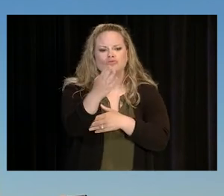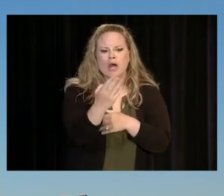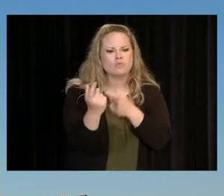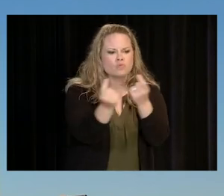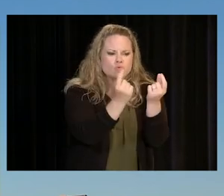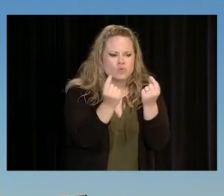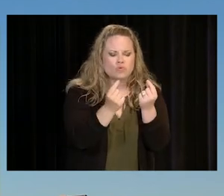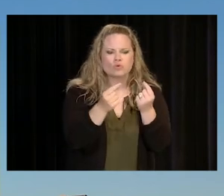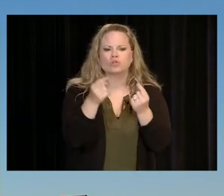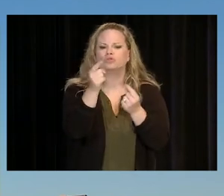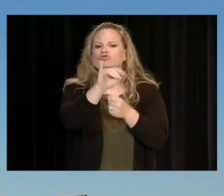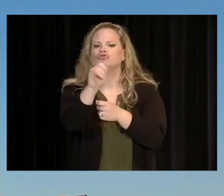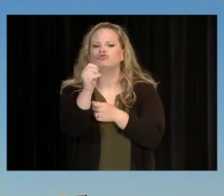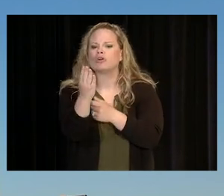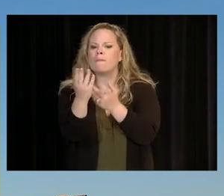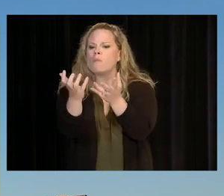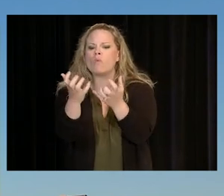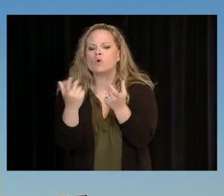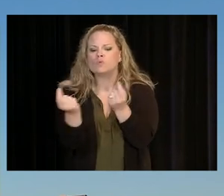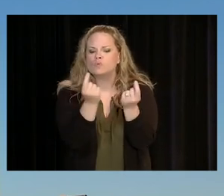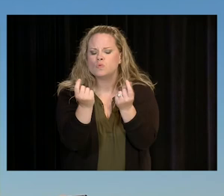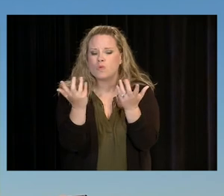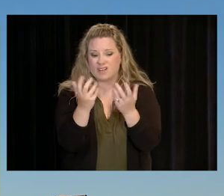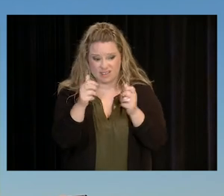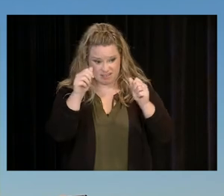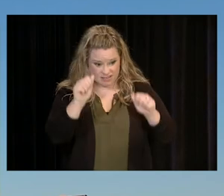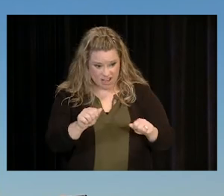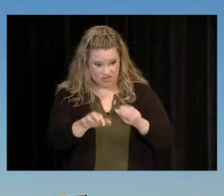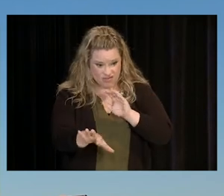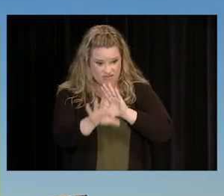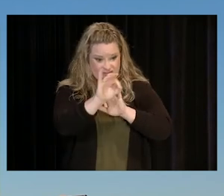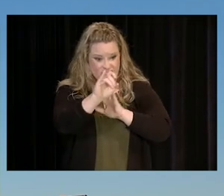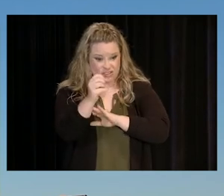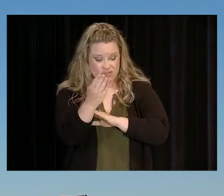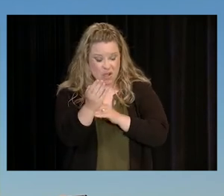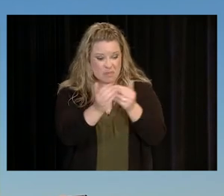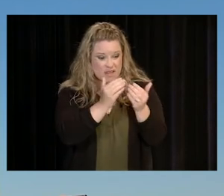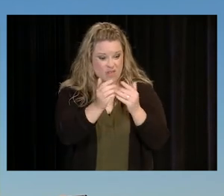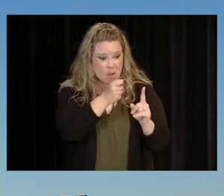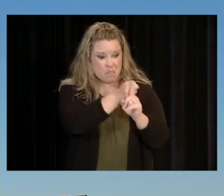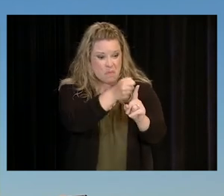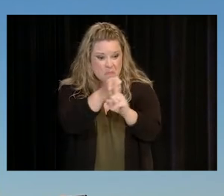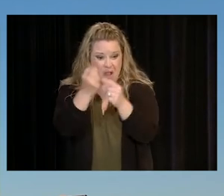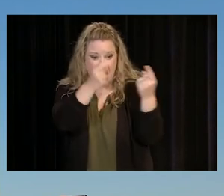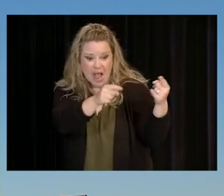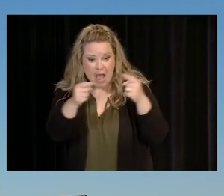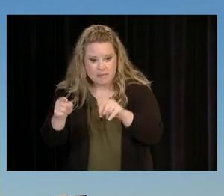WHAT KIND OF JOB DO WE WANT? CAN WE EVEN GET A JOB GIVEN ALL THAT'S GOING ON? LET ME TELL YOU A QUICK STORY.